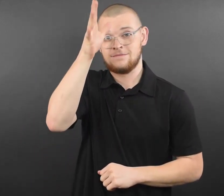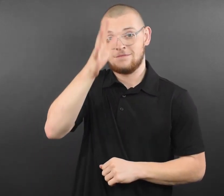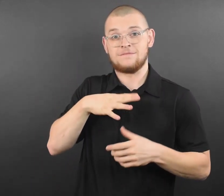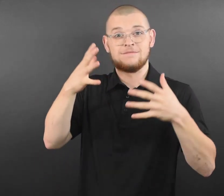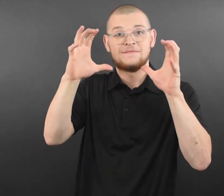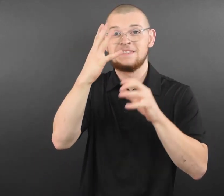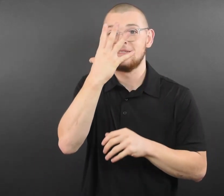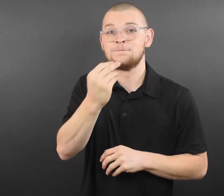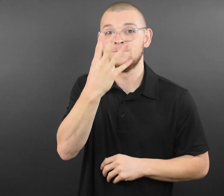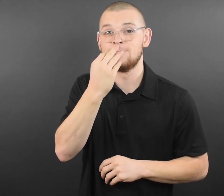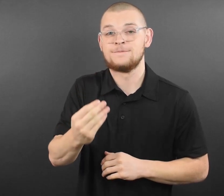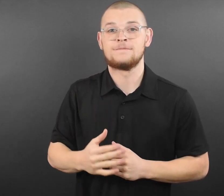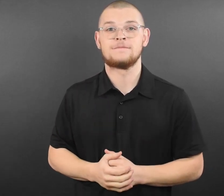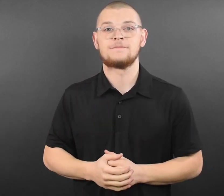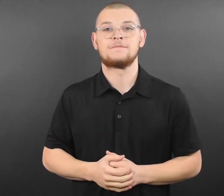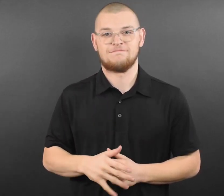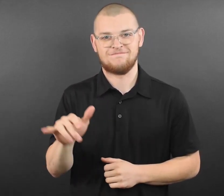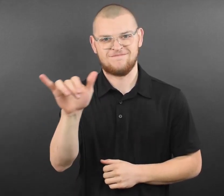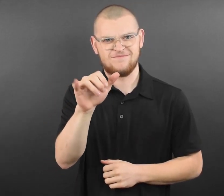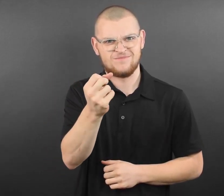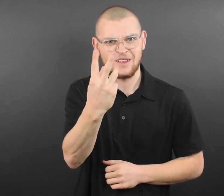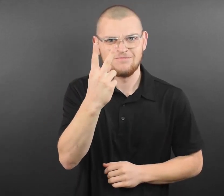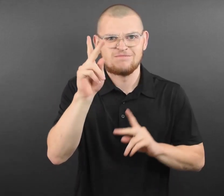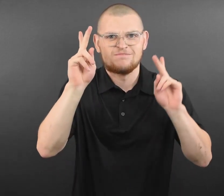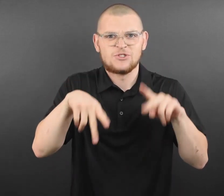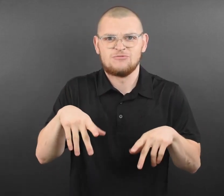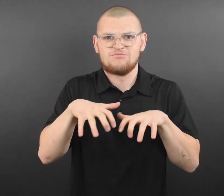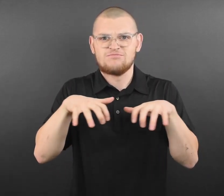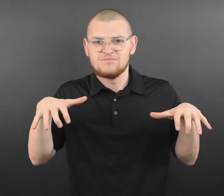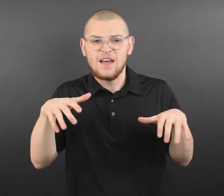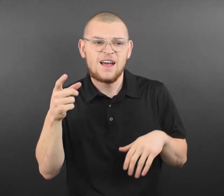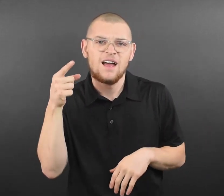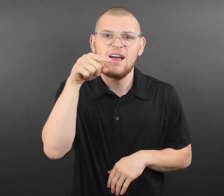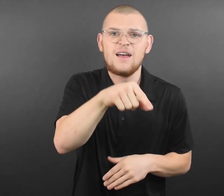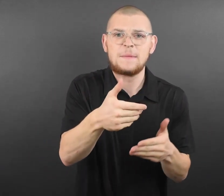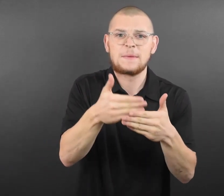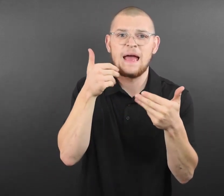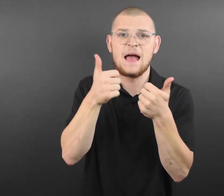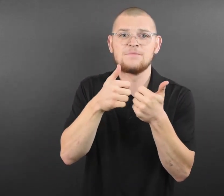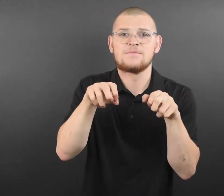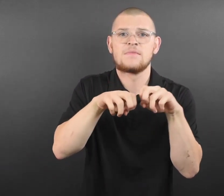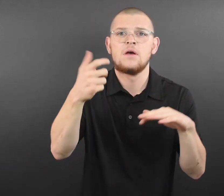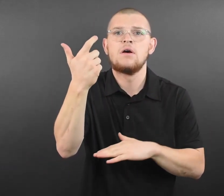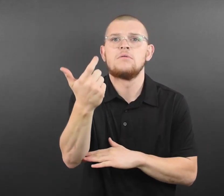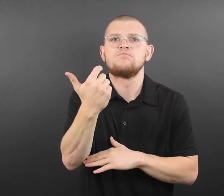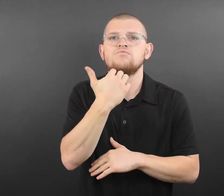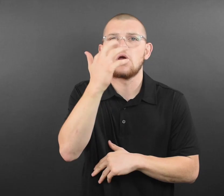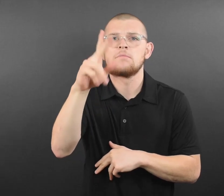watch warm-ups courtside, and the opportunity for youth to participate in a post-game